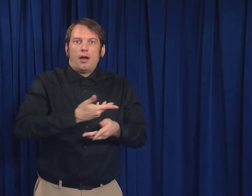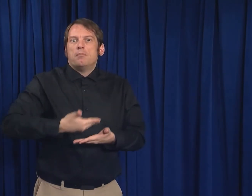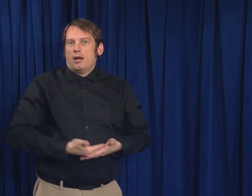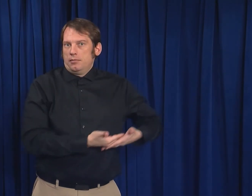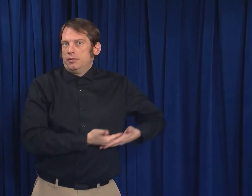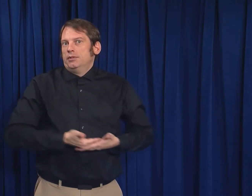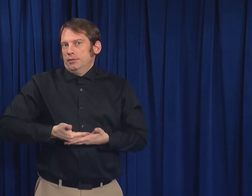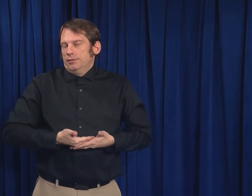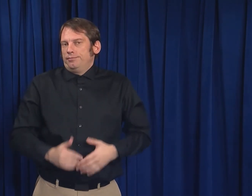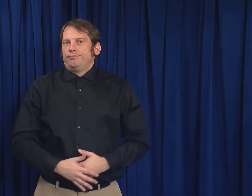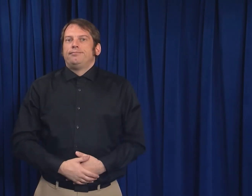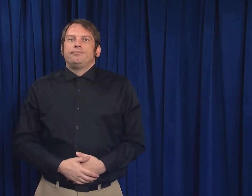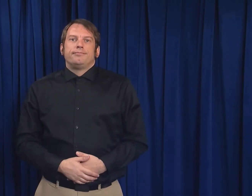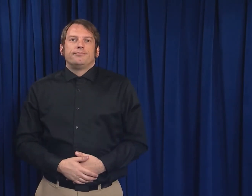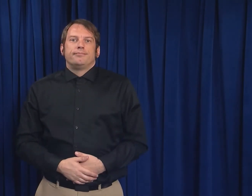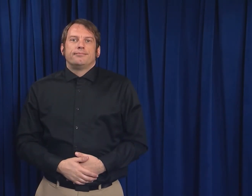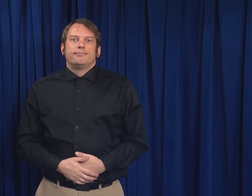before caring for your newborn.